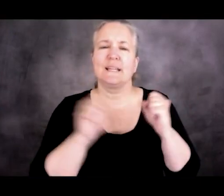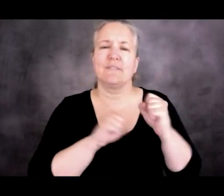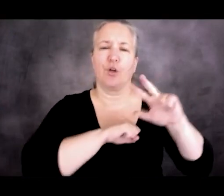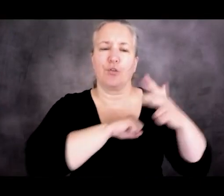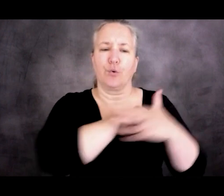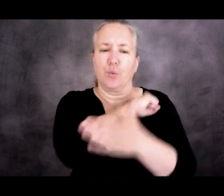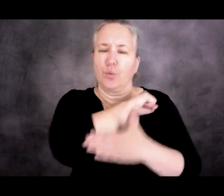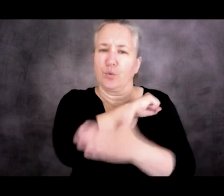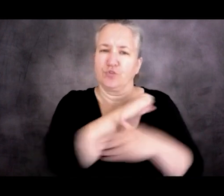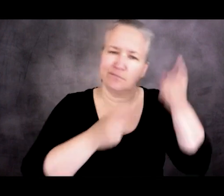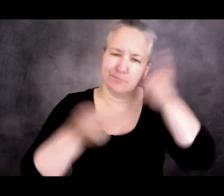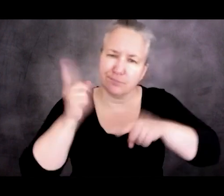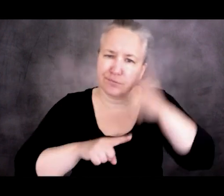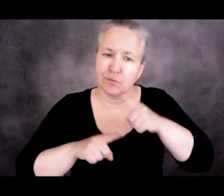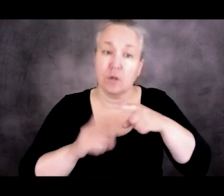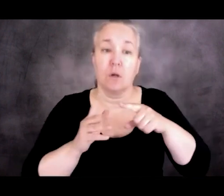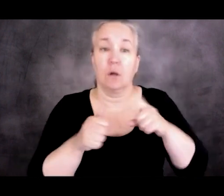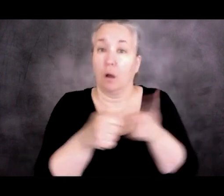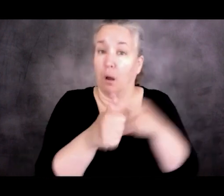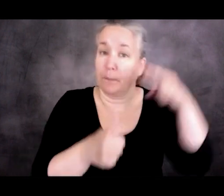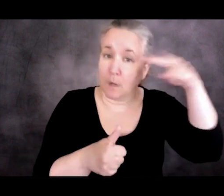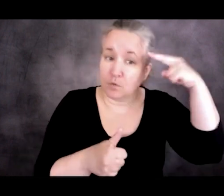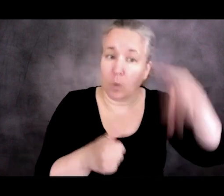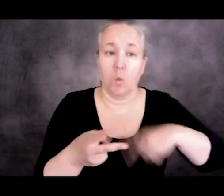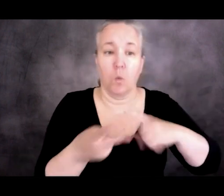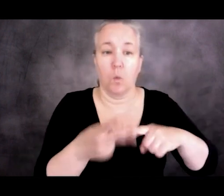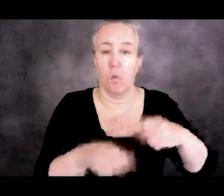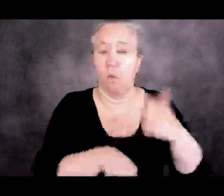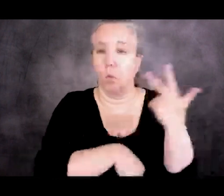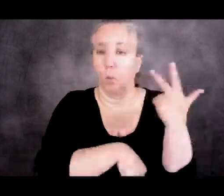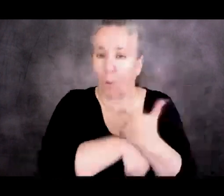beginning with Mexico and then with Guatemala, Salvador,